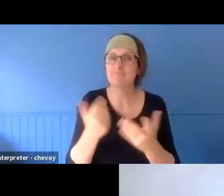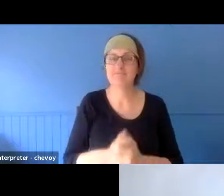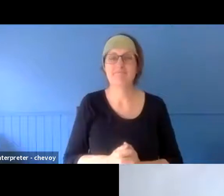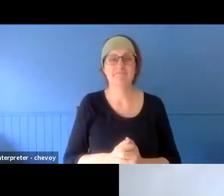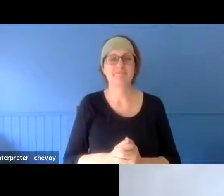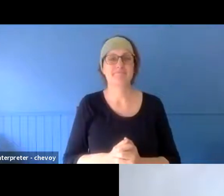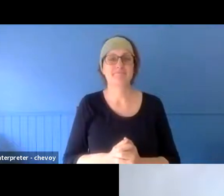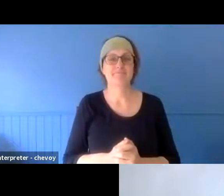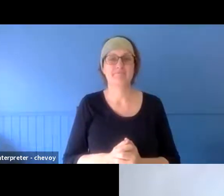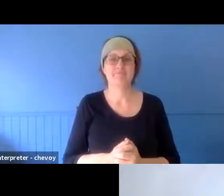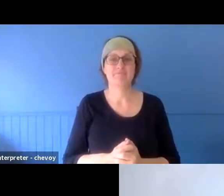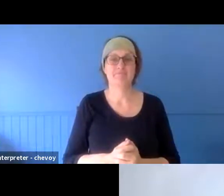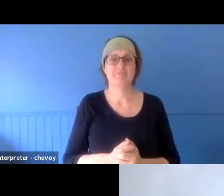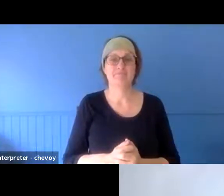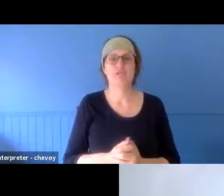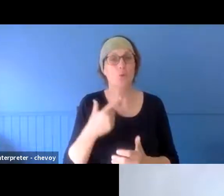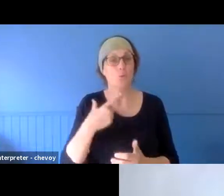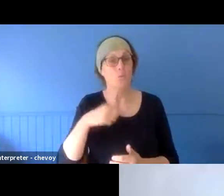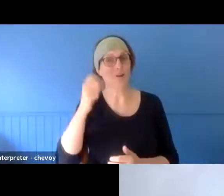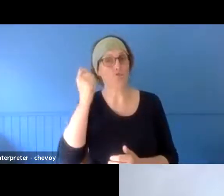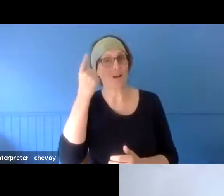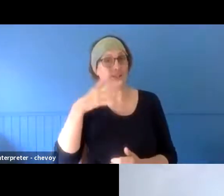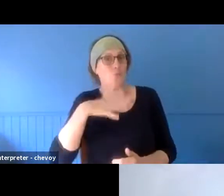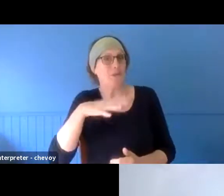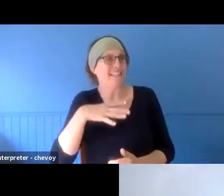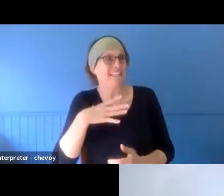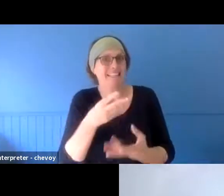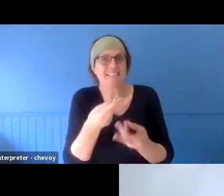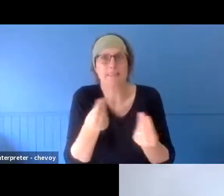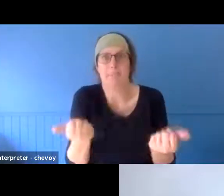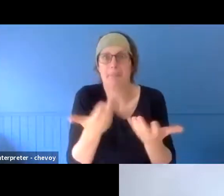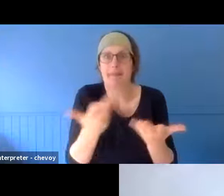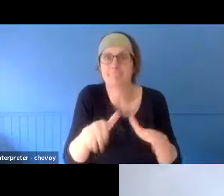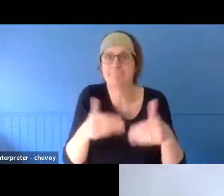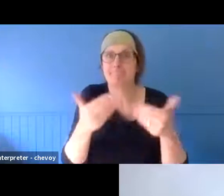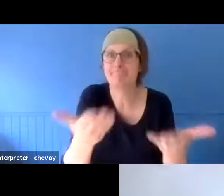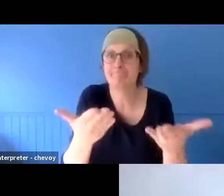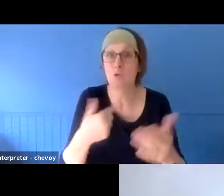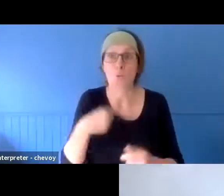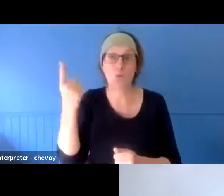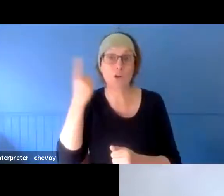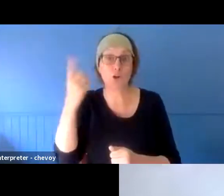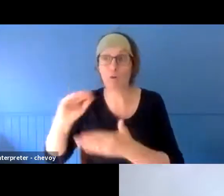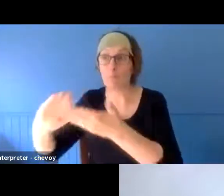that there was a really clear need. We had heard that from community. We've experienced it ourselves. We saw it. So we just knew stuff had to